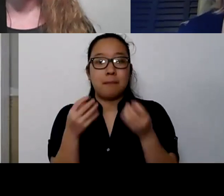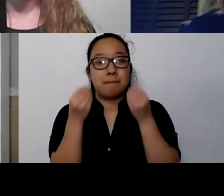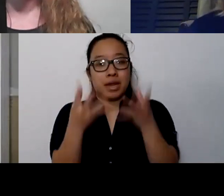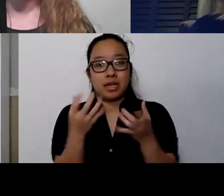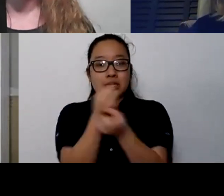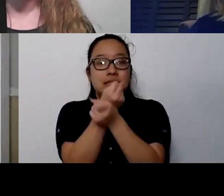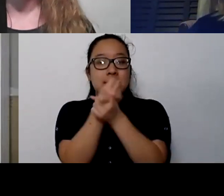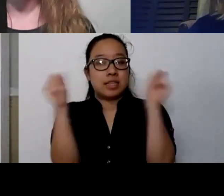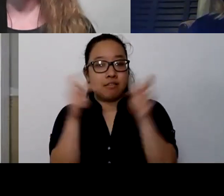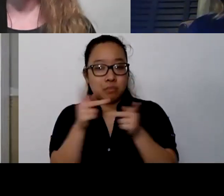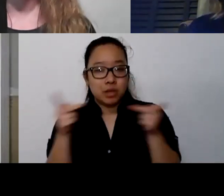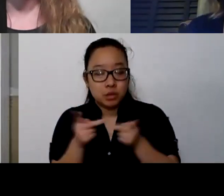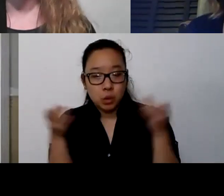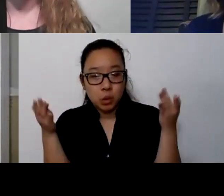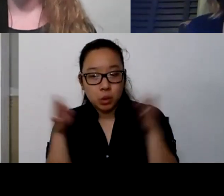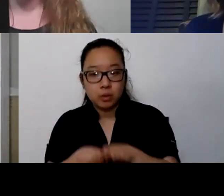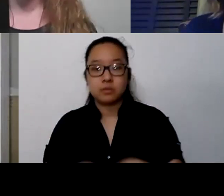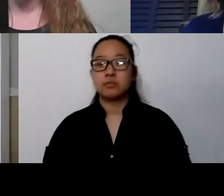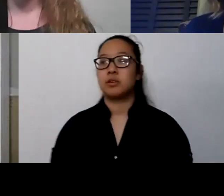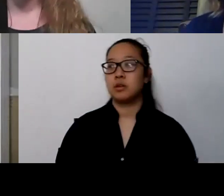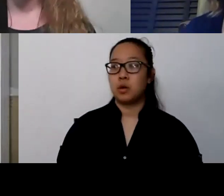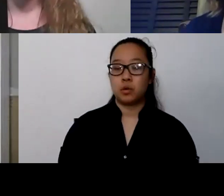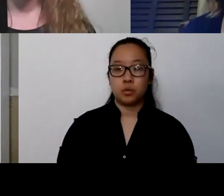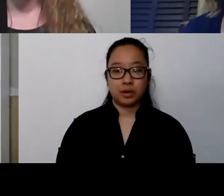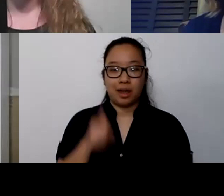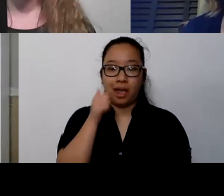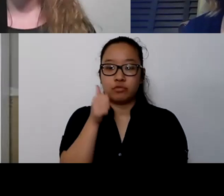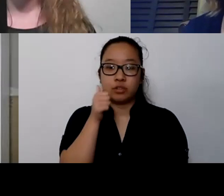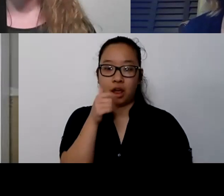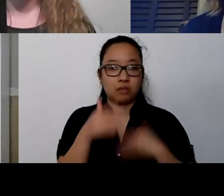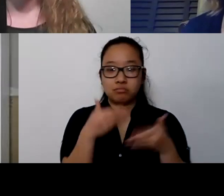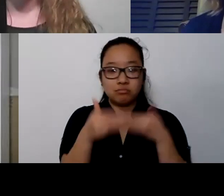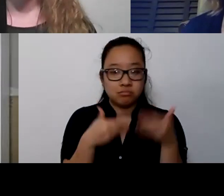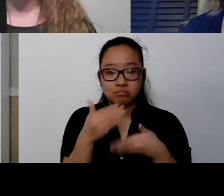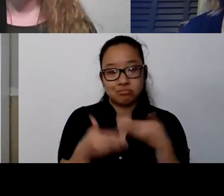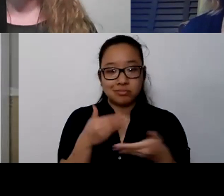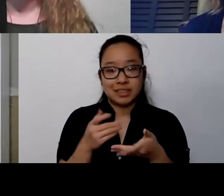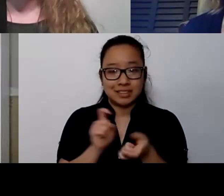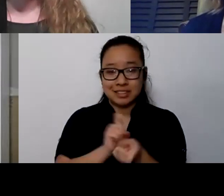the way we've always done things has changed that when we're talking about, okay, you can go see a counselor.